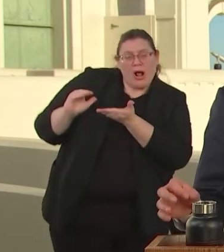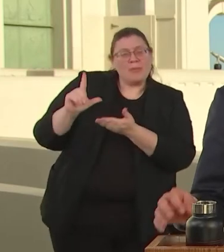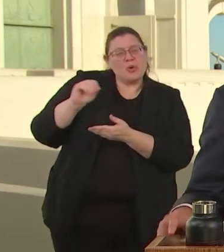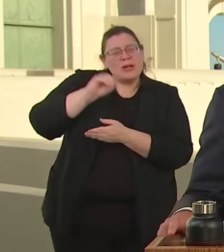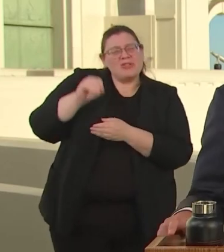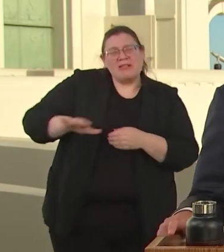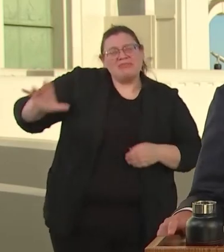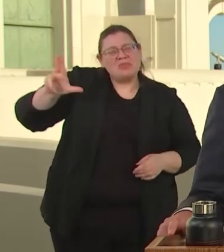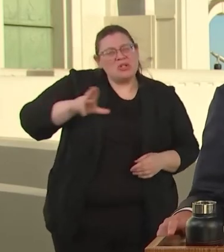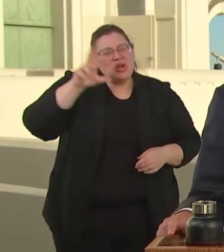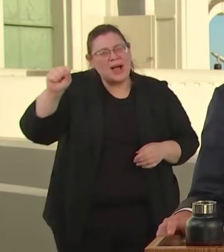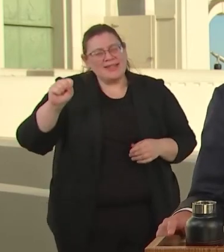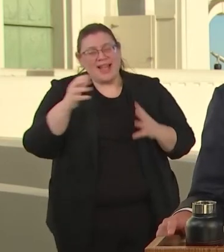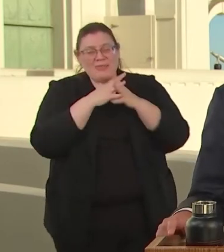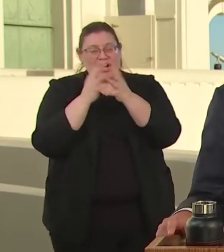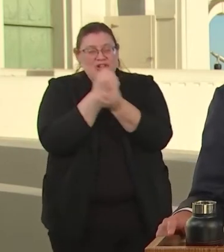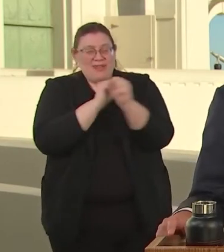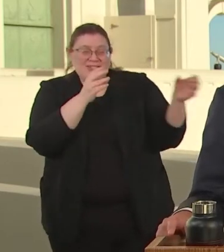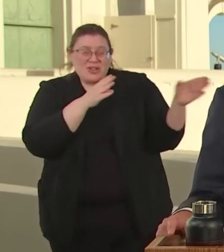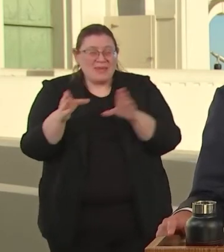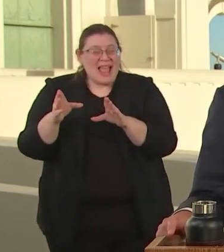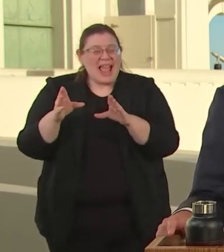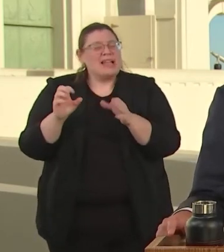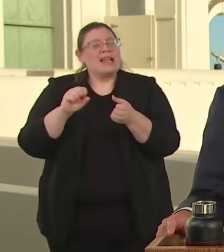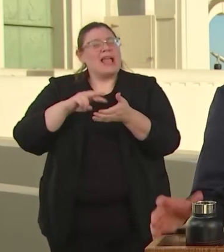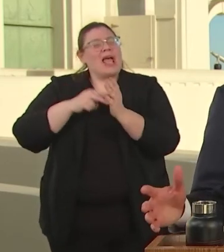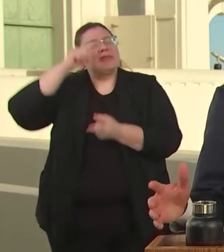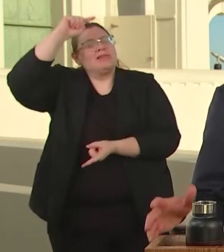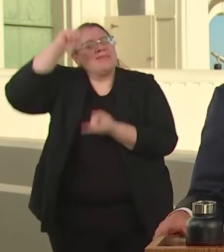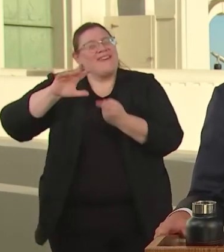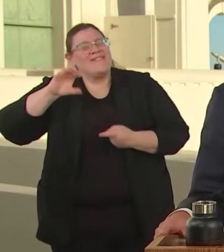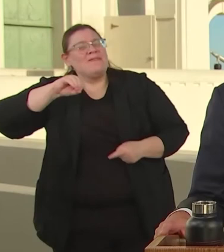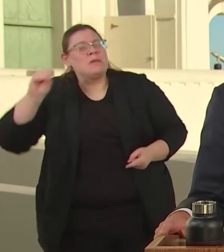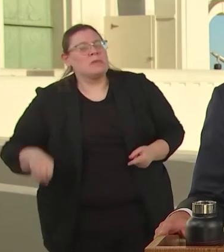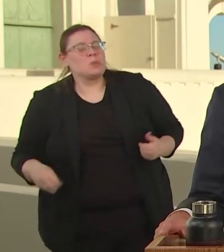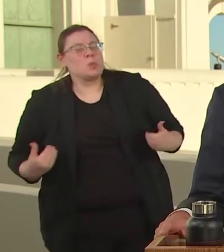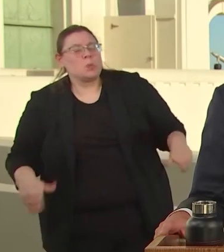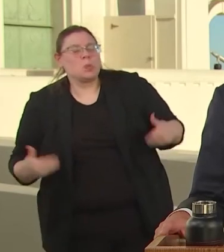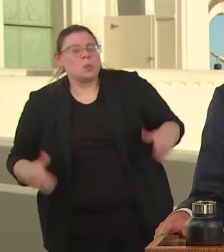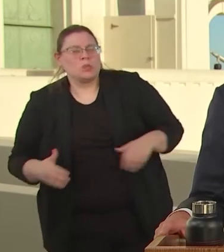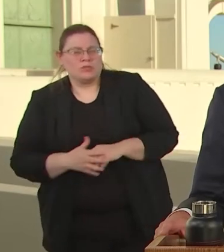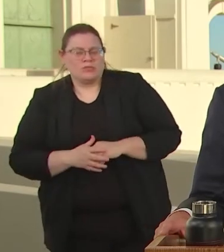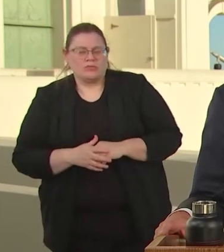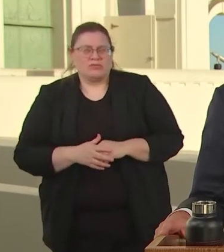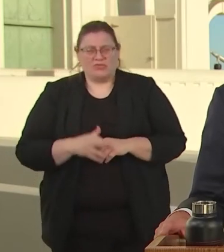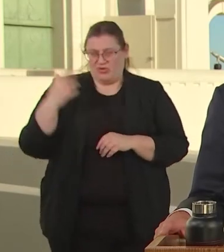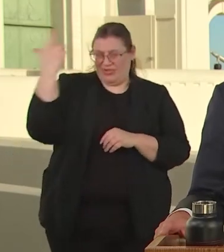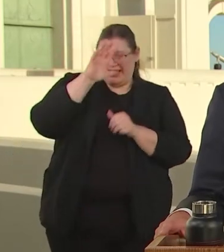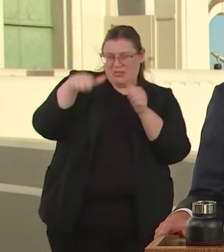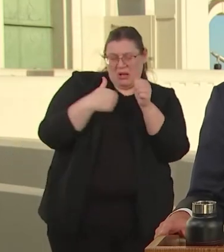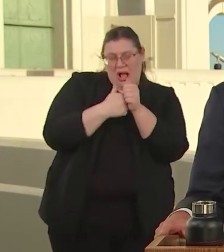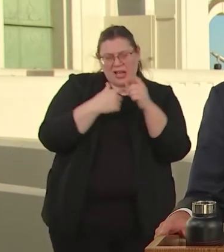IT IN HALF. THE REASON, IT'S NOT COMPLICATED. IT'S SOMETHING THAT I AND OTHER